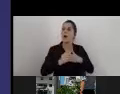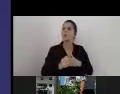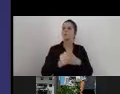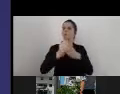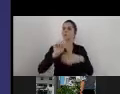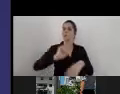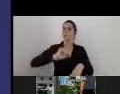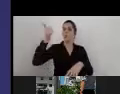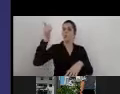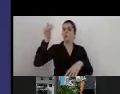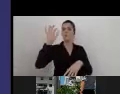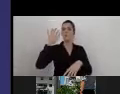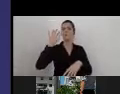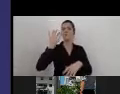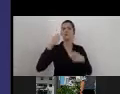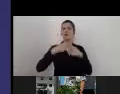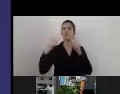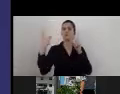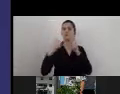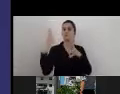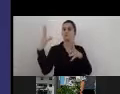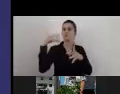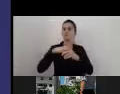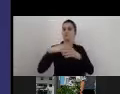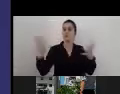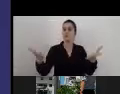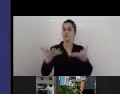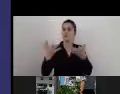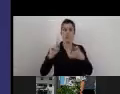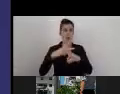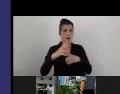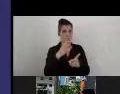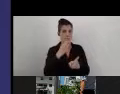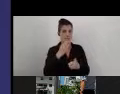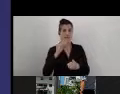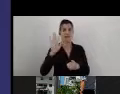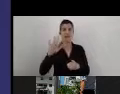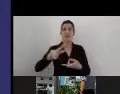implementation, and promotion, not only in Israel but also internationally.